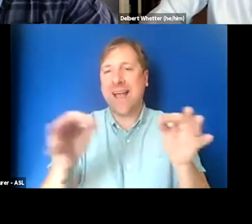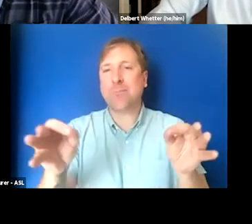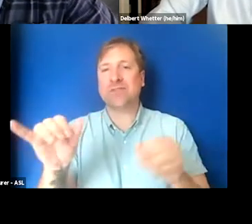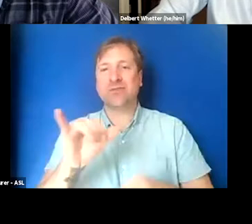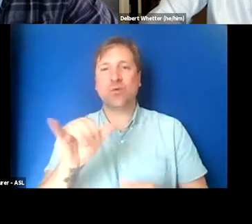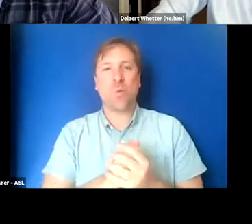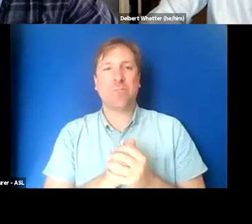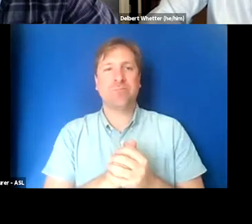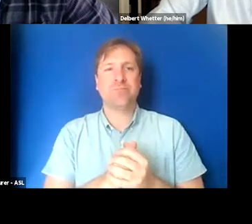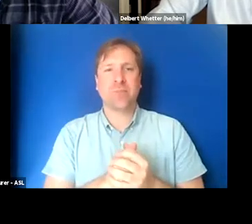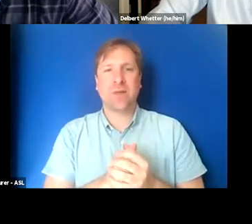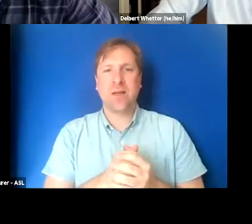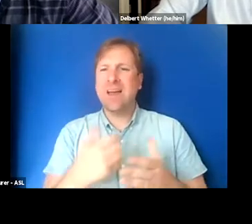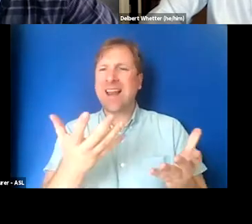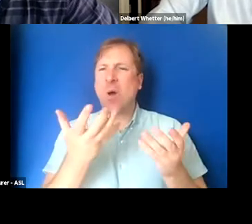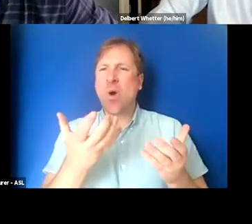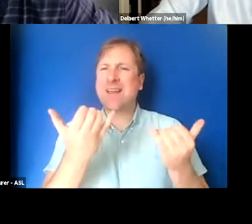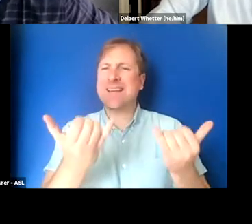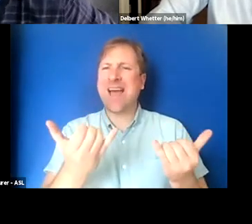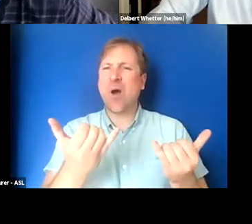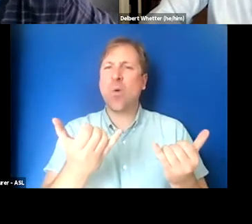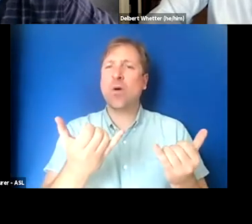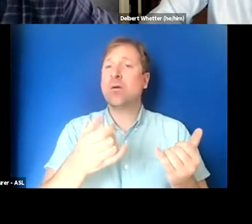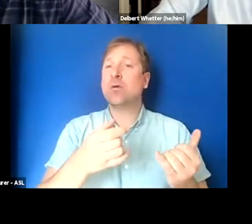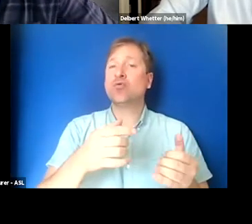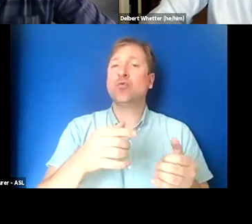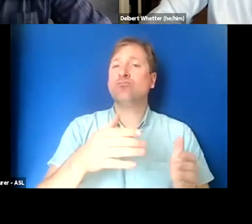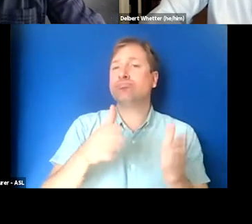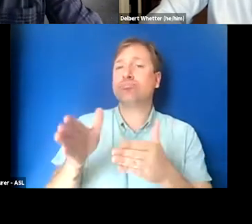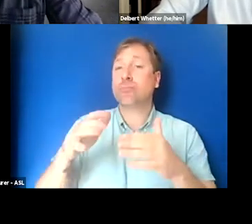And I wanted to turn to some audience questions.